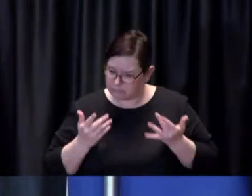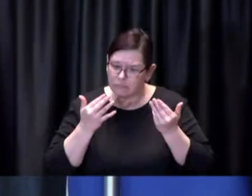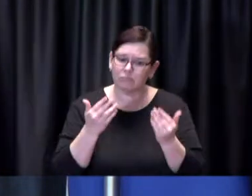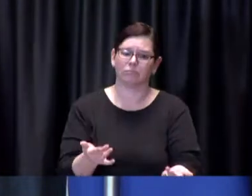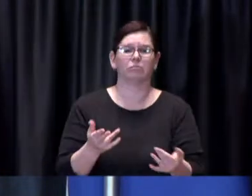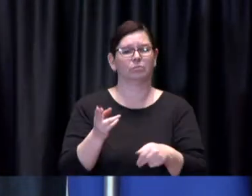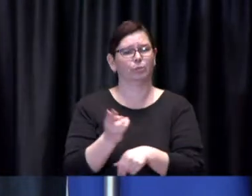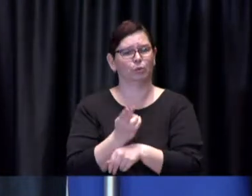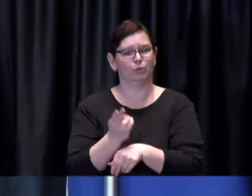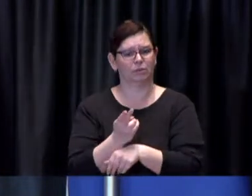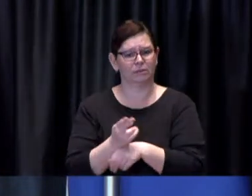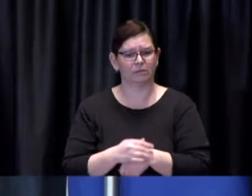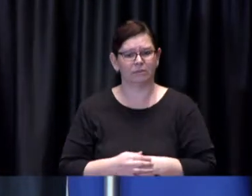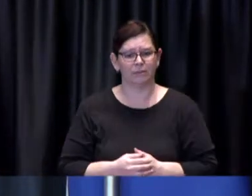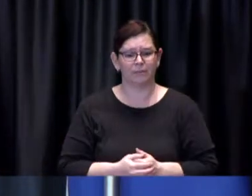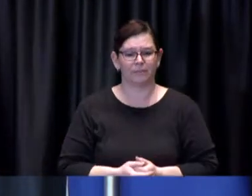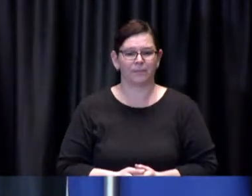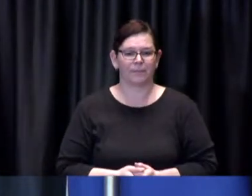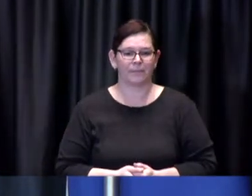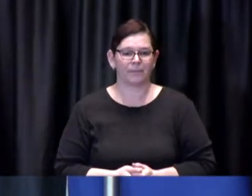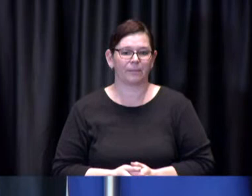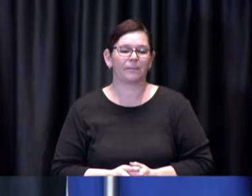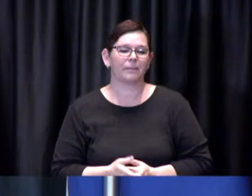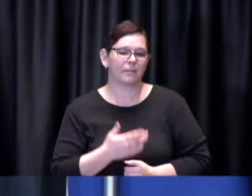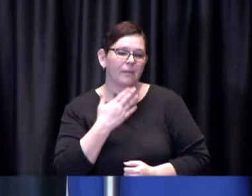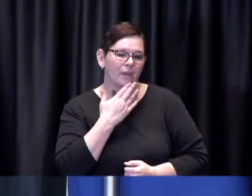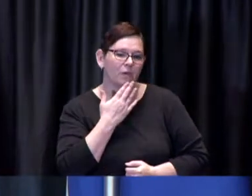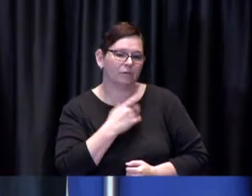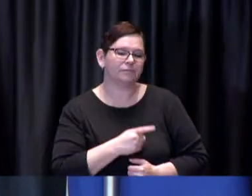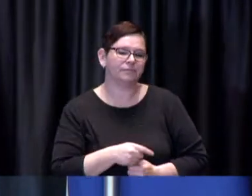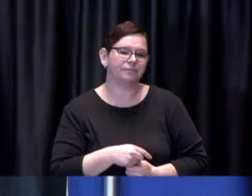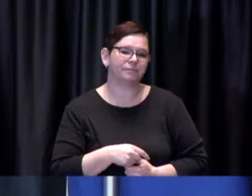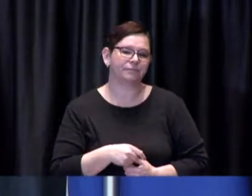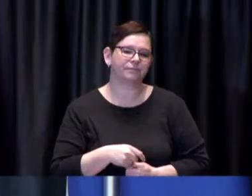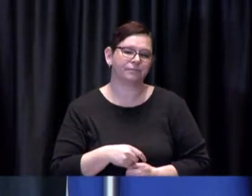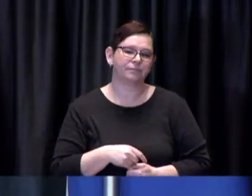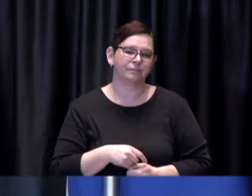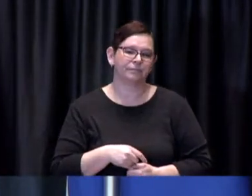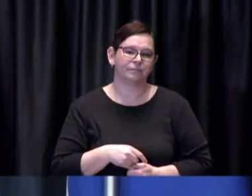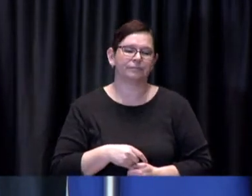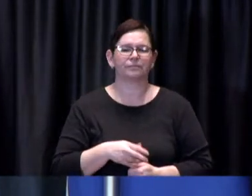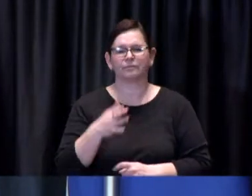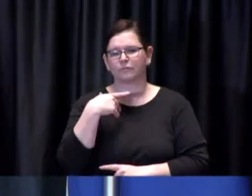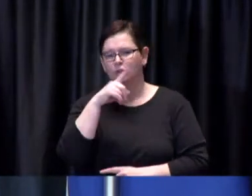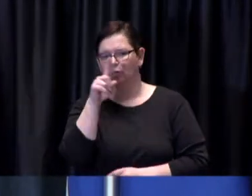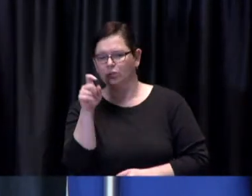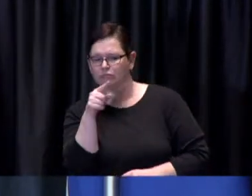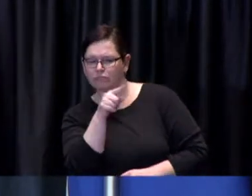Dave: Okay thank you and I do have a question about the rules surrounding schools and students currently